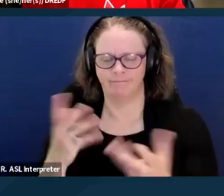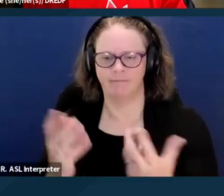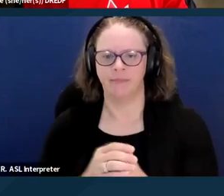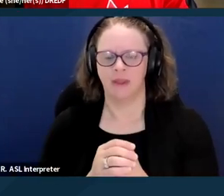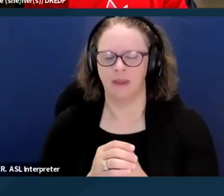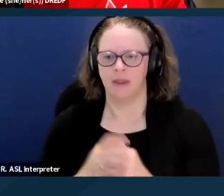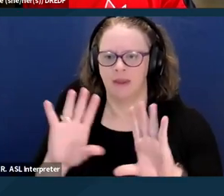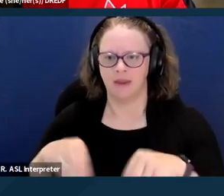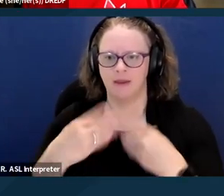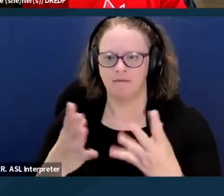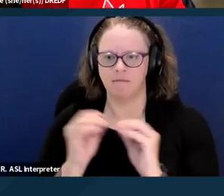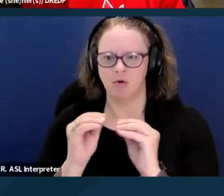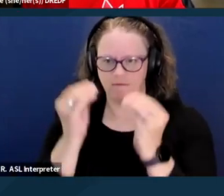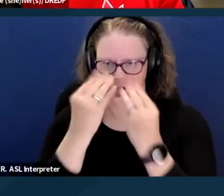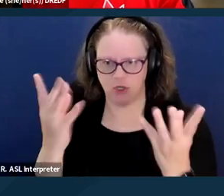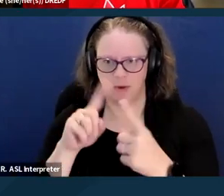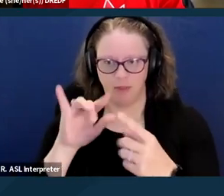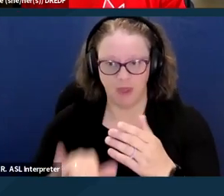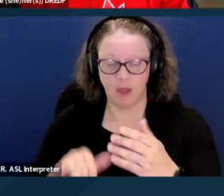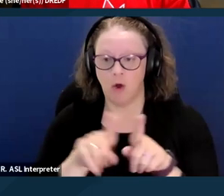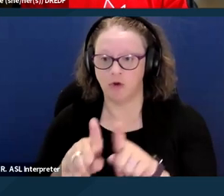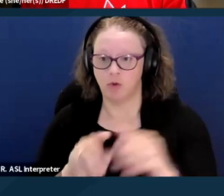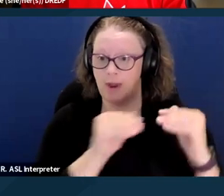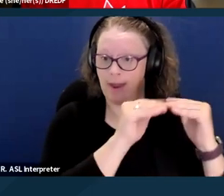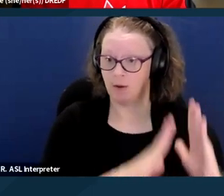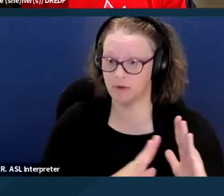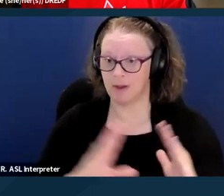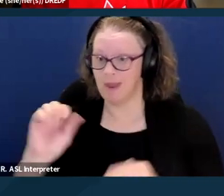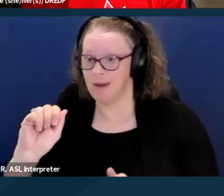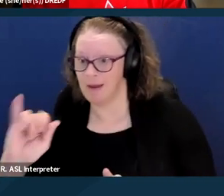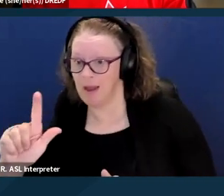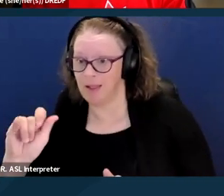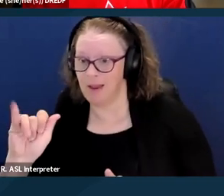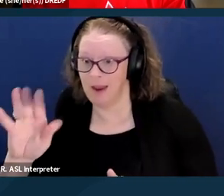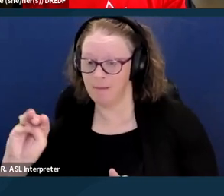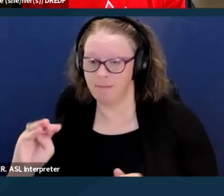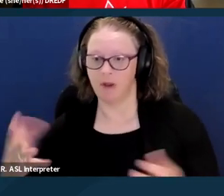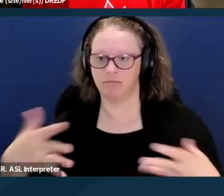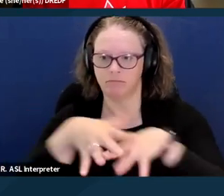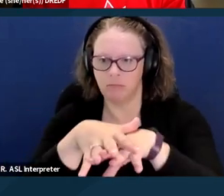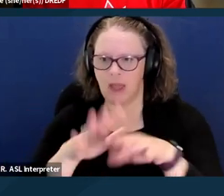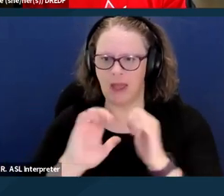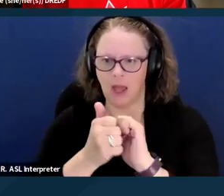and looking at how the program intersects with housing, and especially the services of enhanced case management